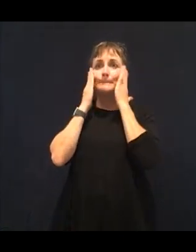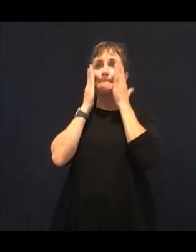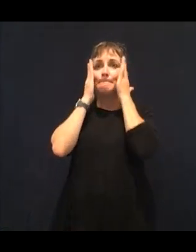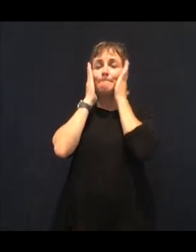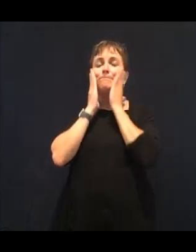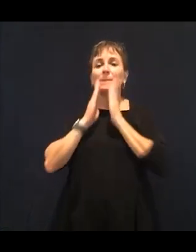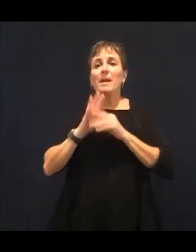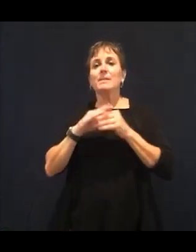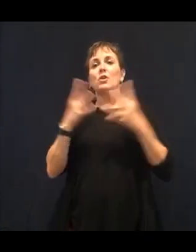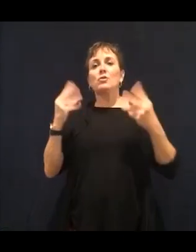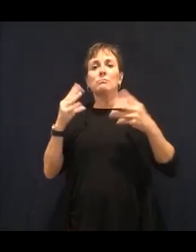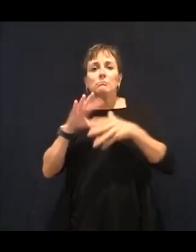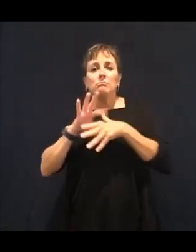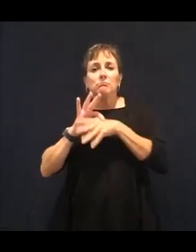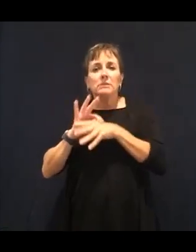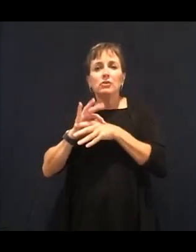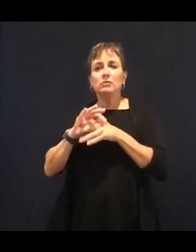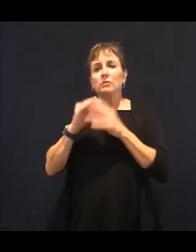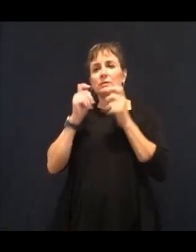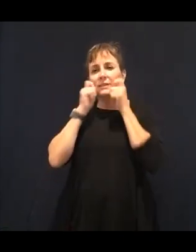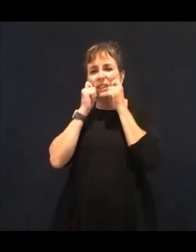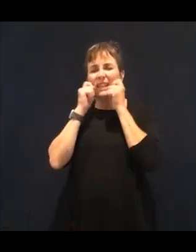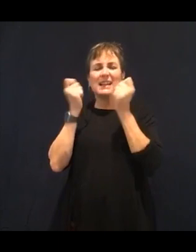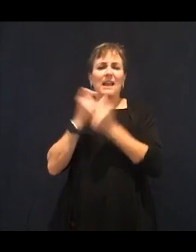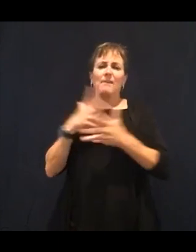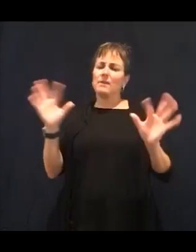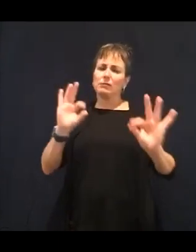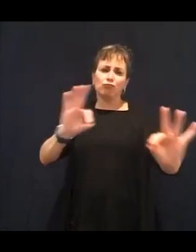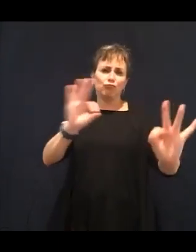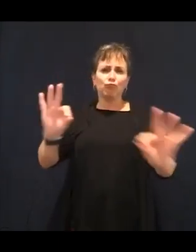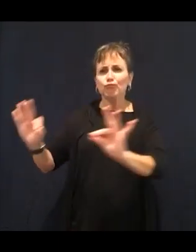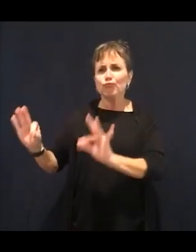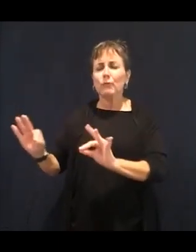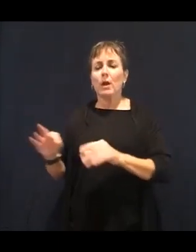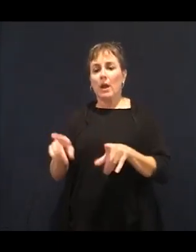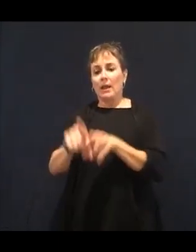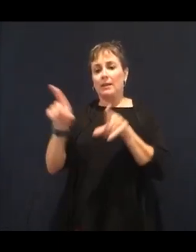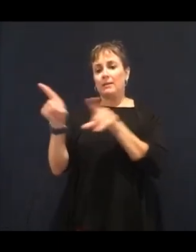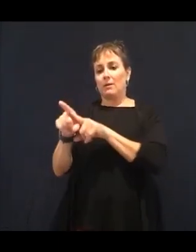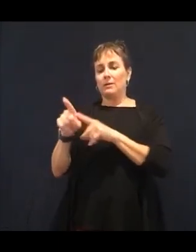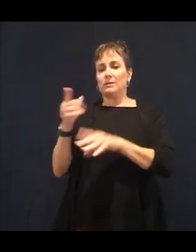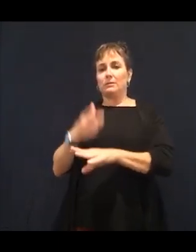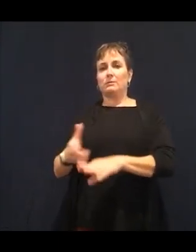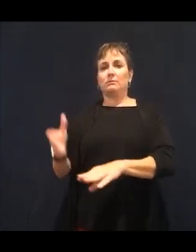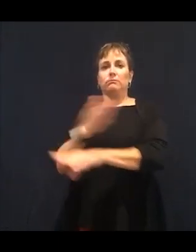and our longevity. So we want to eat things like